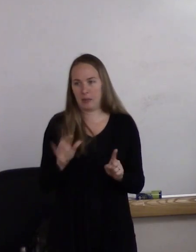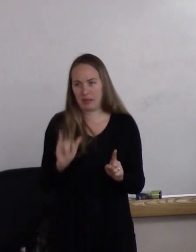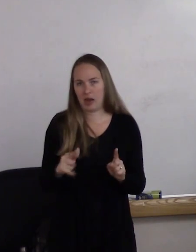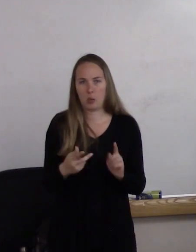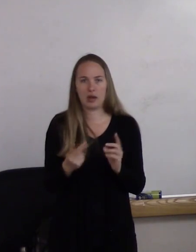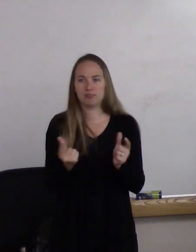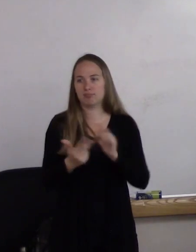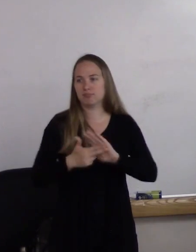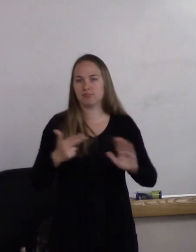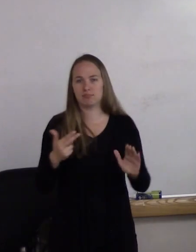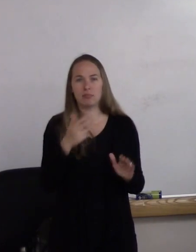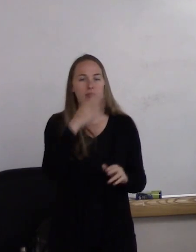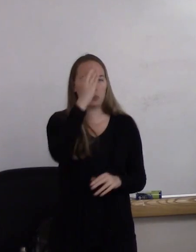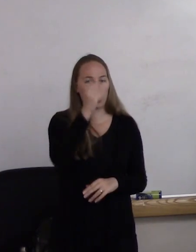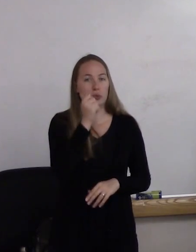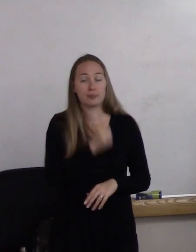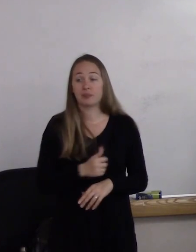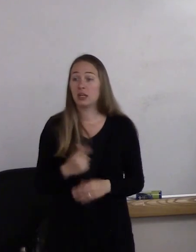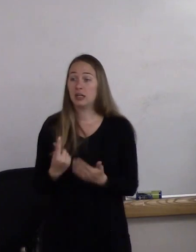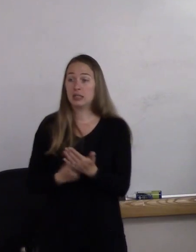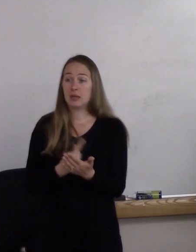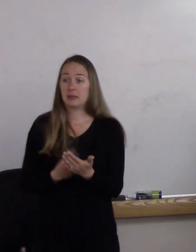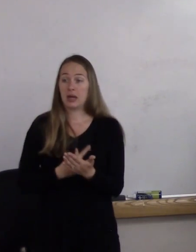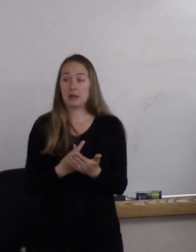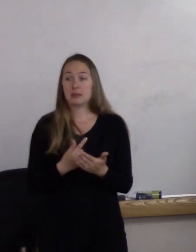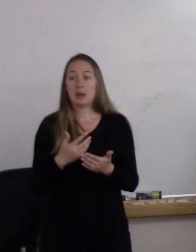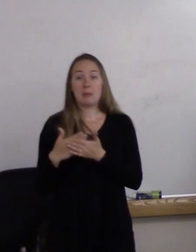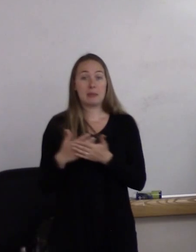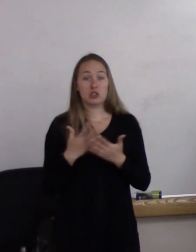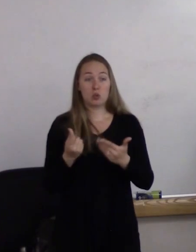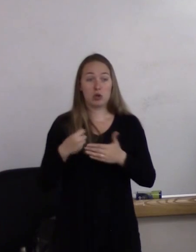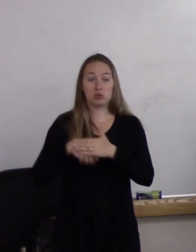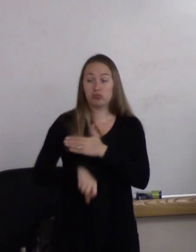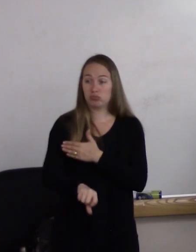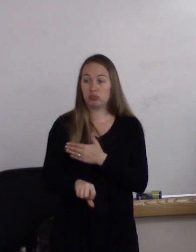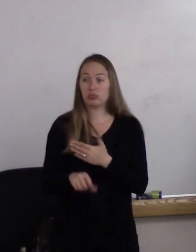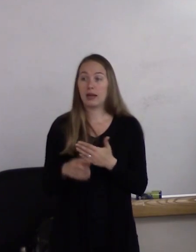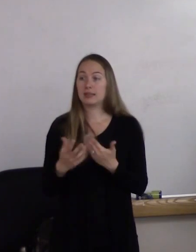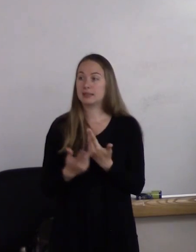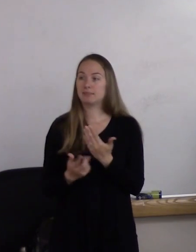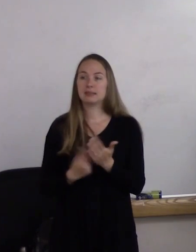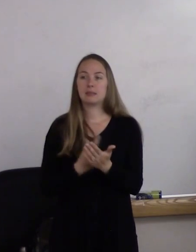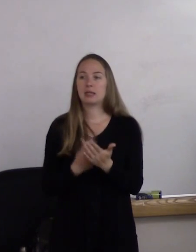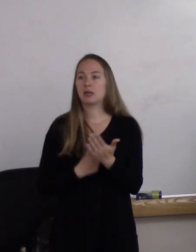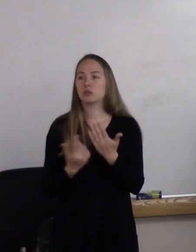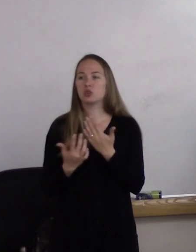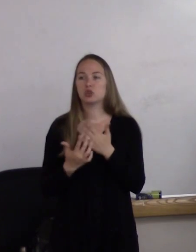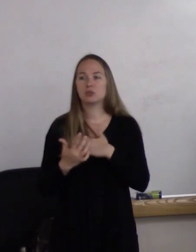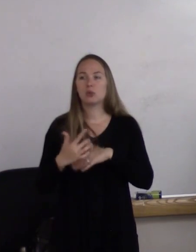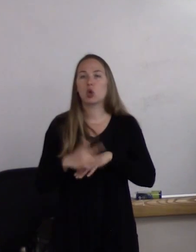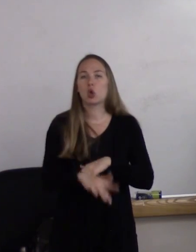Sometimes babies just want to come out. And they sometimes come out really early and they're not done developing.